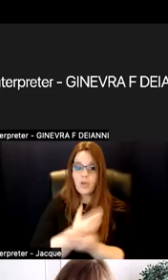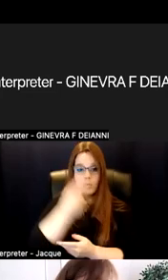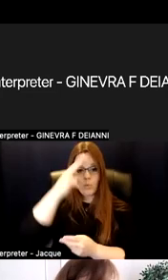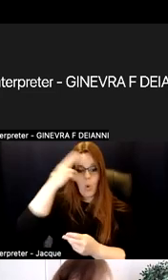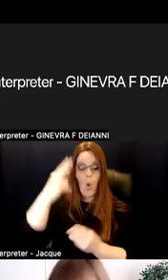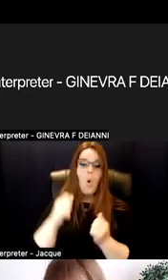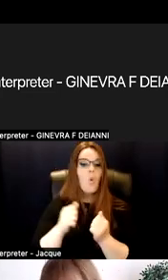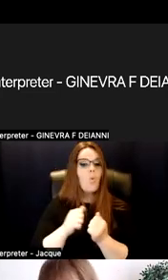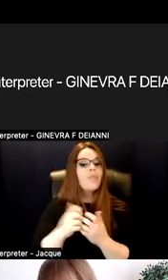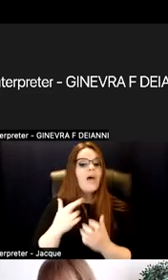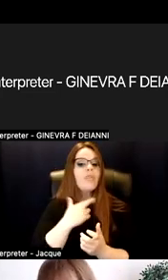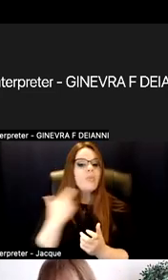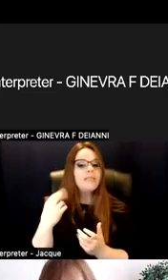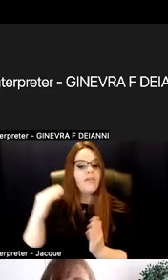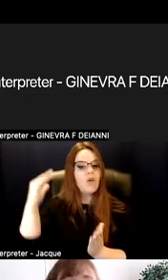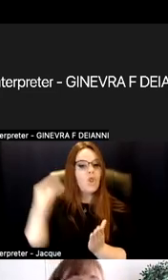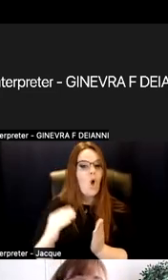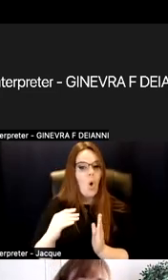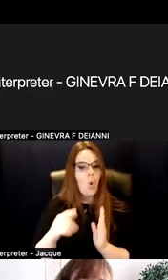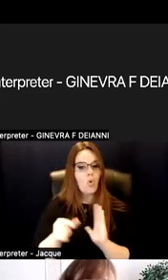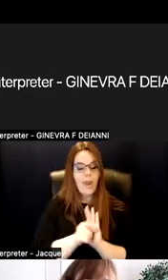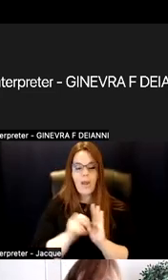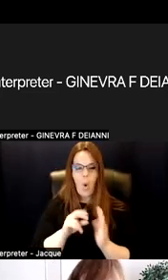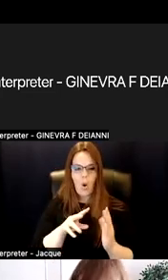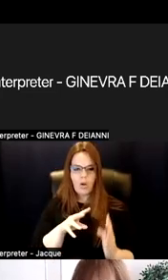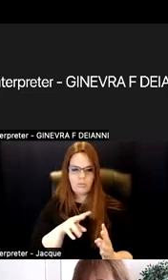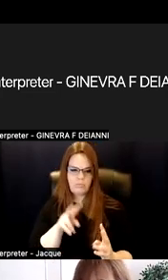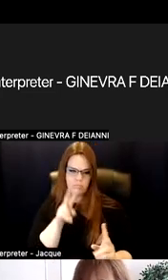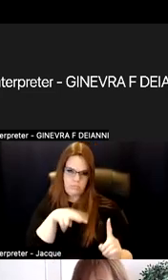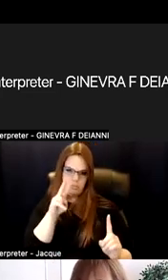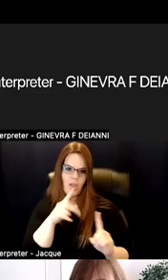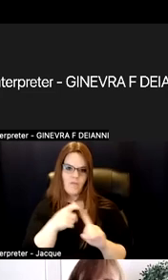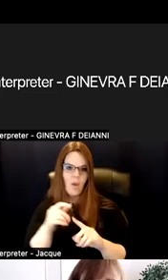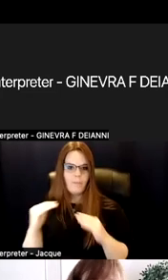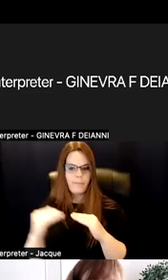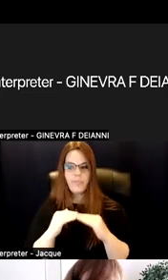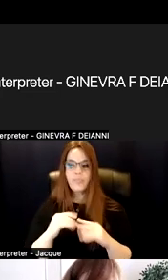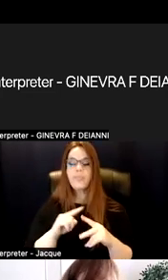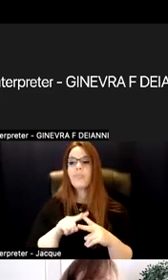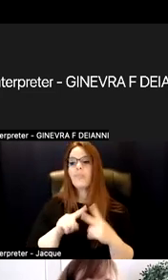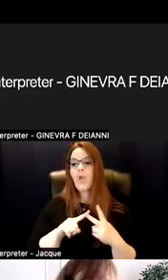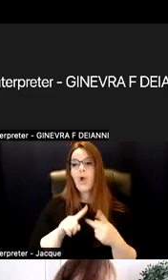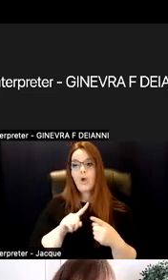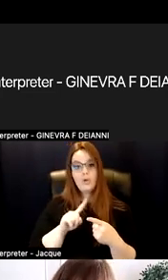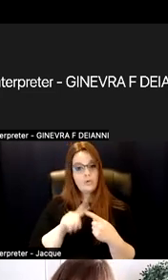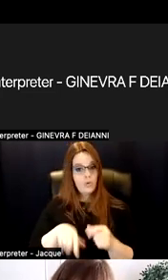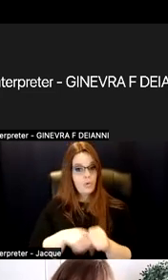or scrutiny from their peers. Do you adhere to your course plans? Are necessary changes explained to the students,